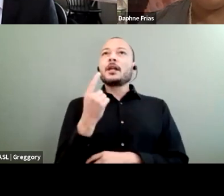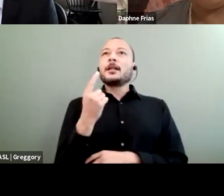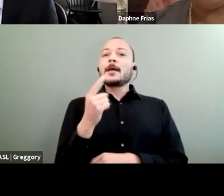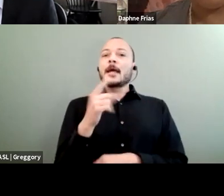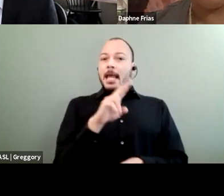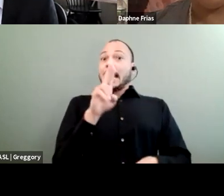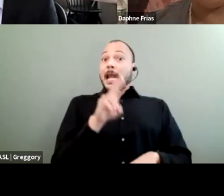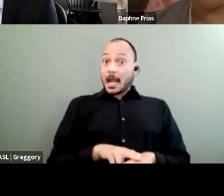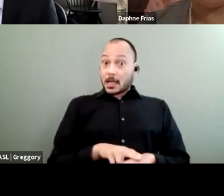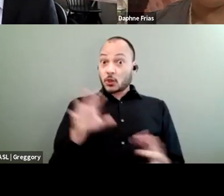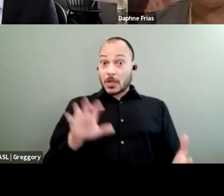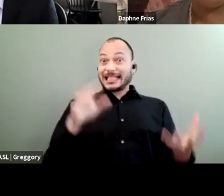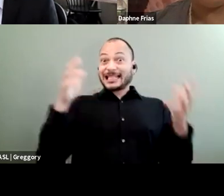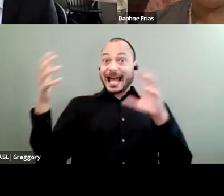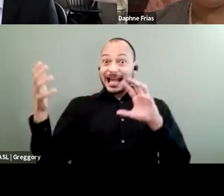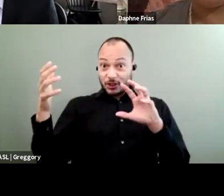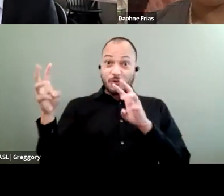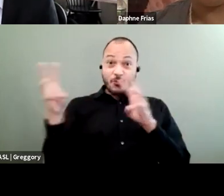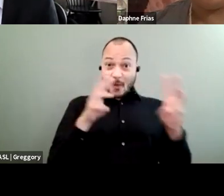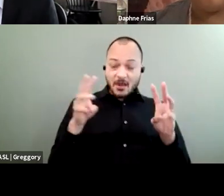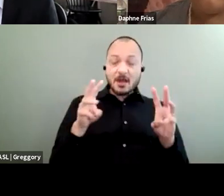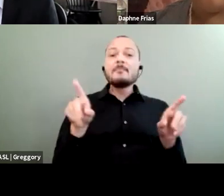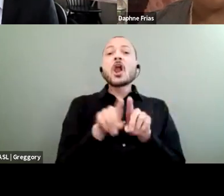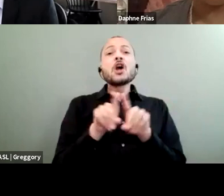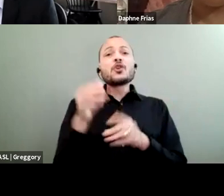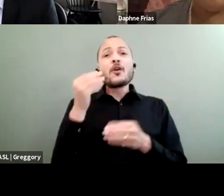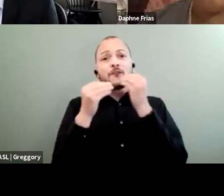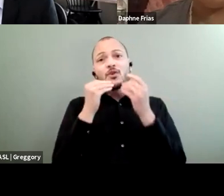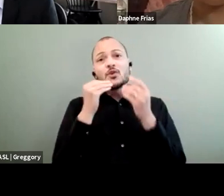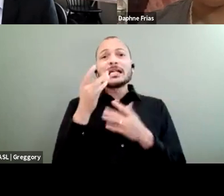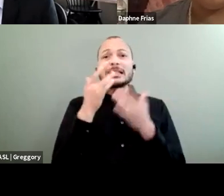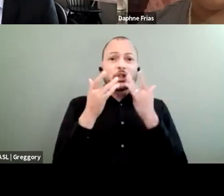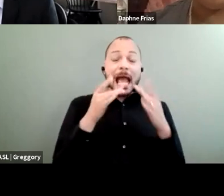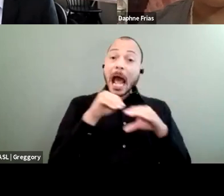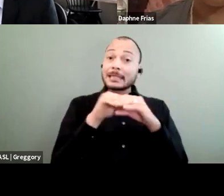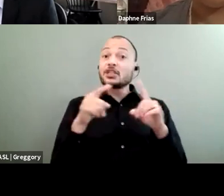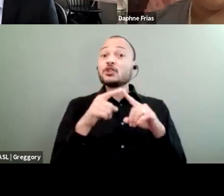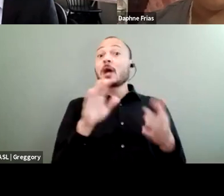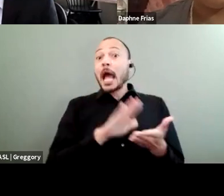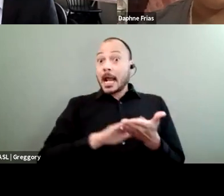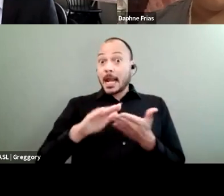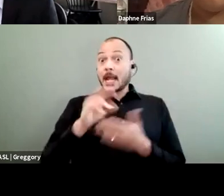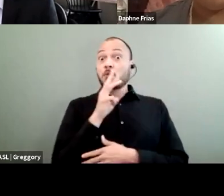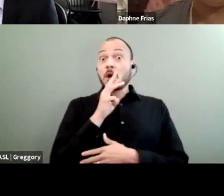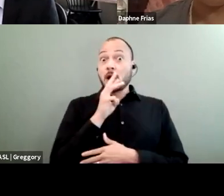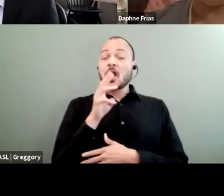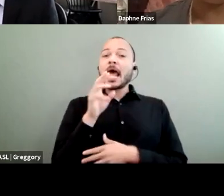but also food security, access to clean water, and safe and accessible shelters